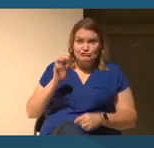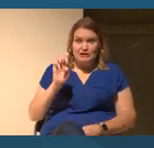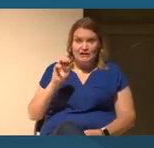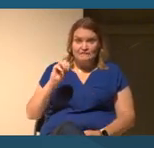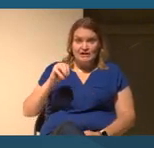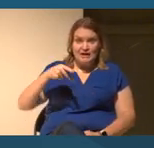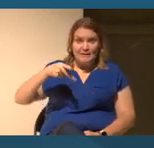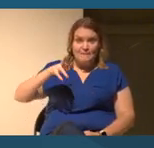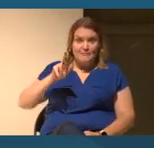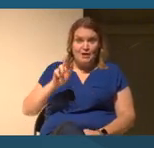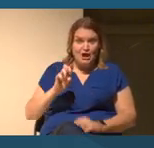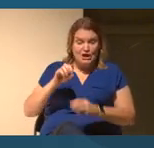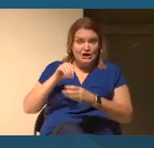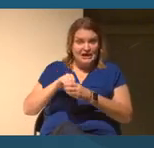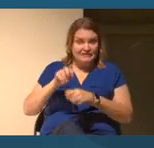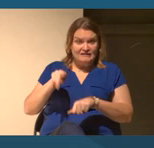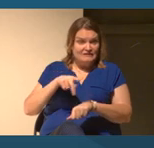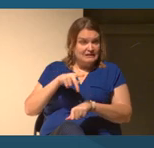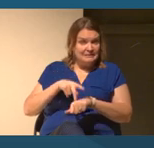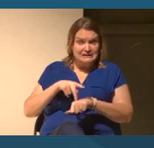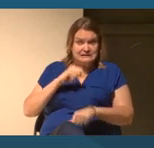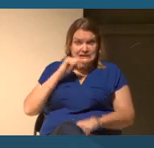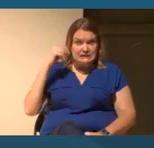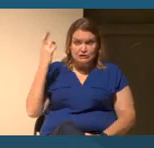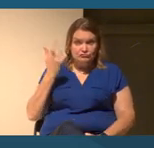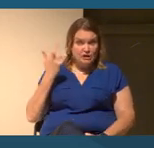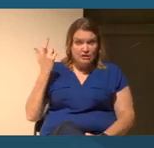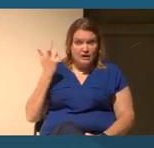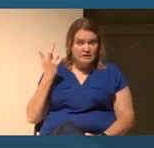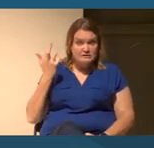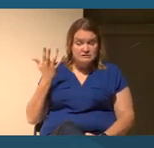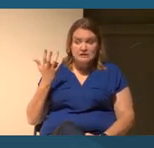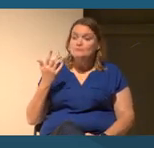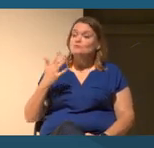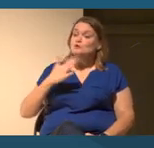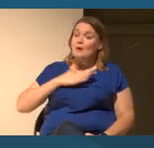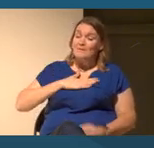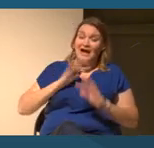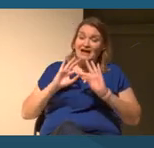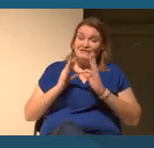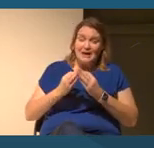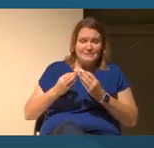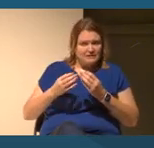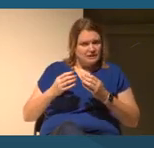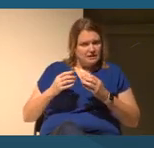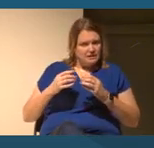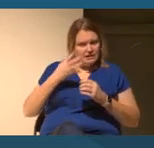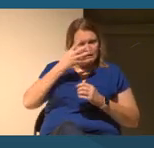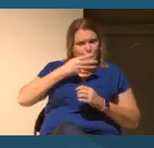And I didn't realize that very early on, my family, even though we're immigrants, we've